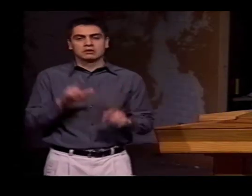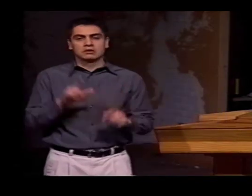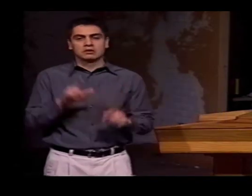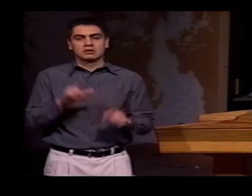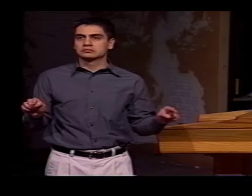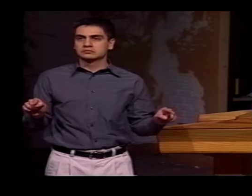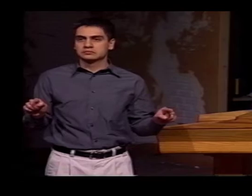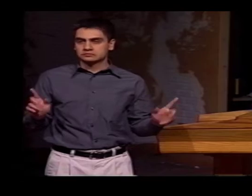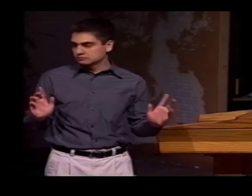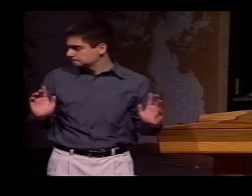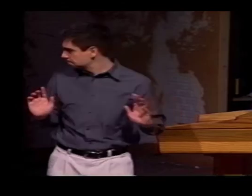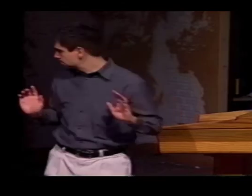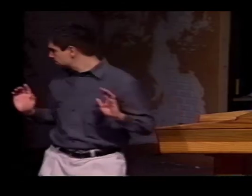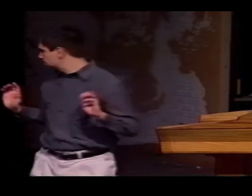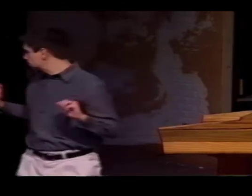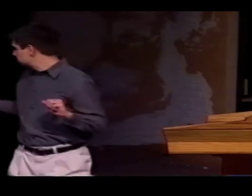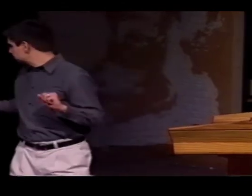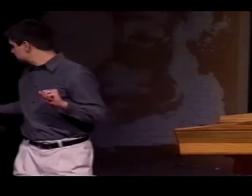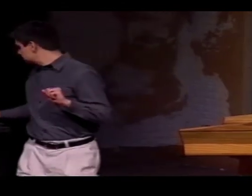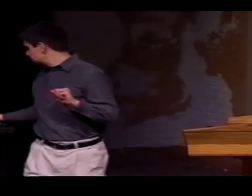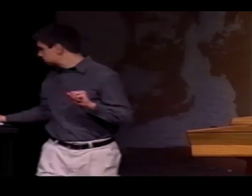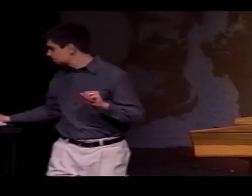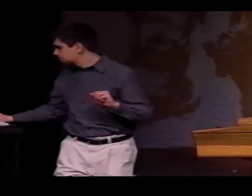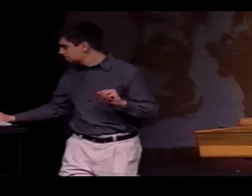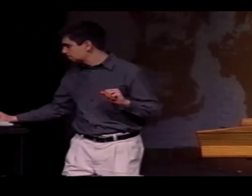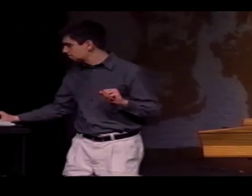SO THAT WOULD BE AN EXAMPLE OF LEXICAL DIFFERENCES.